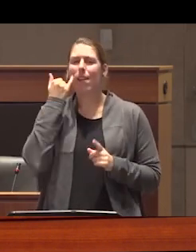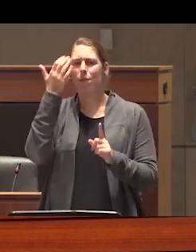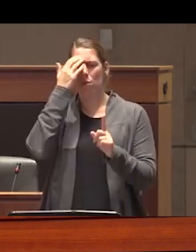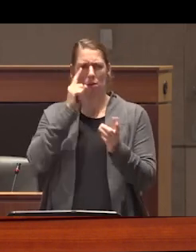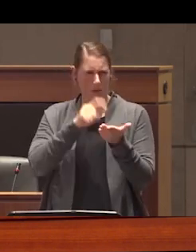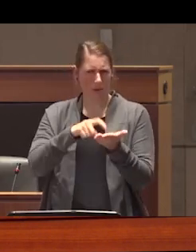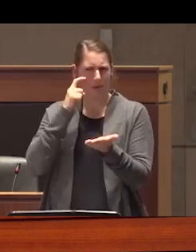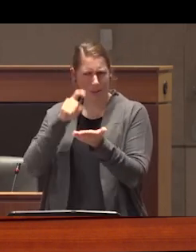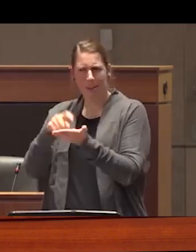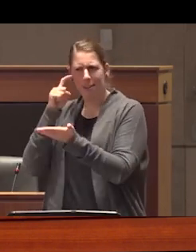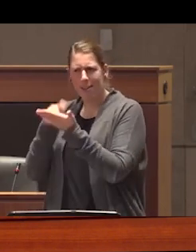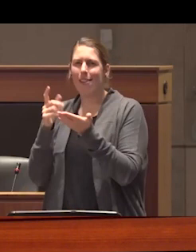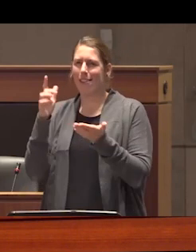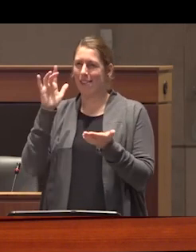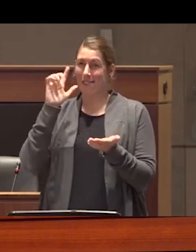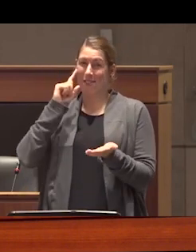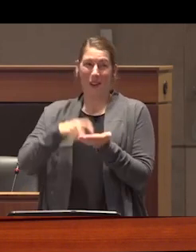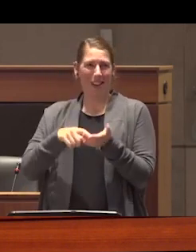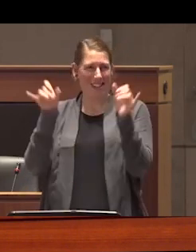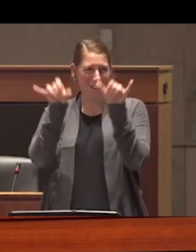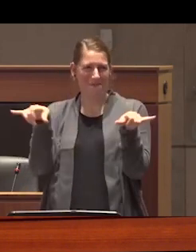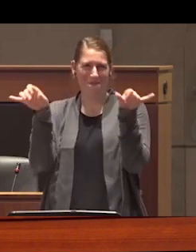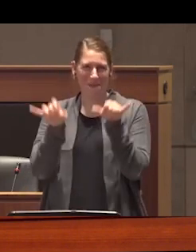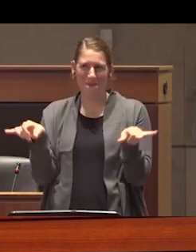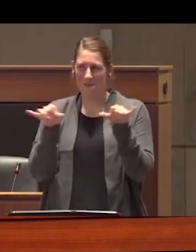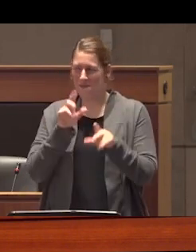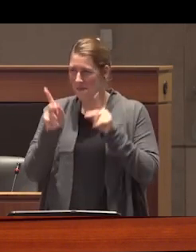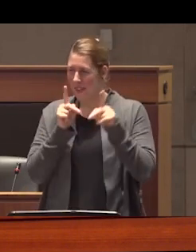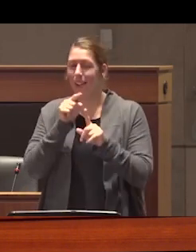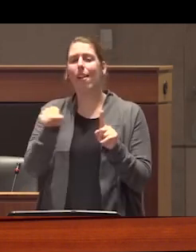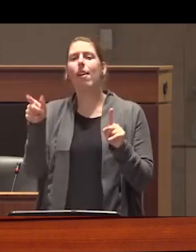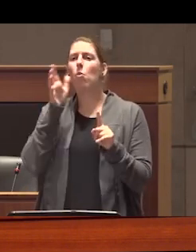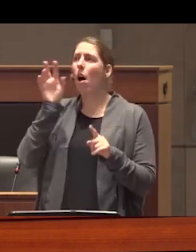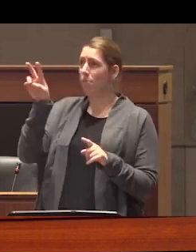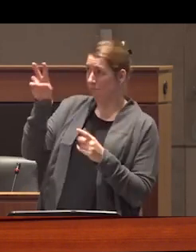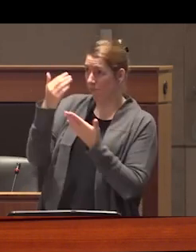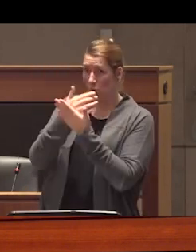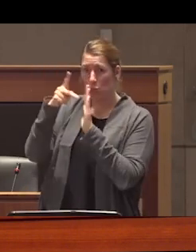a recurring cast of characters who appear too oppose Progressive drug policy reform where and